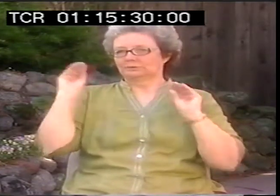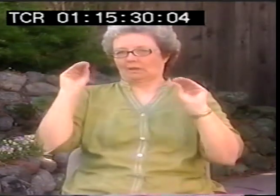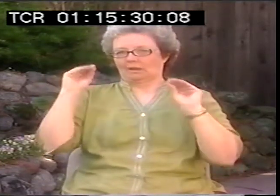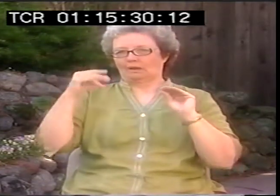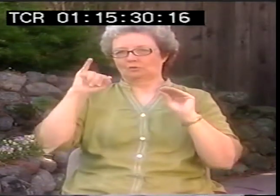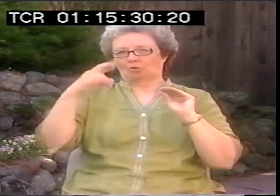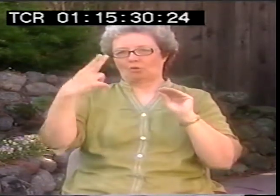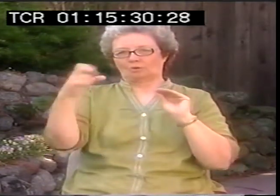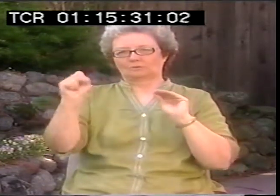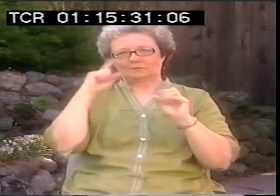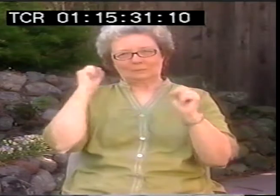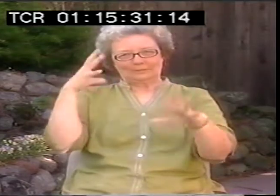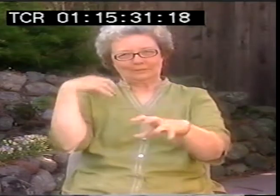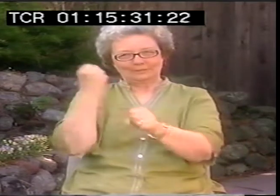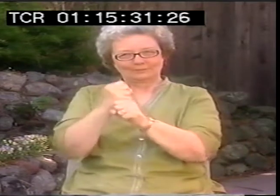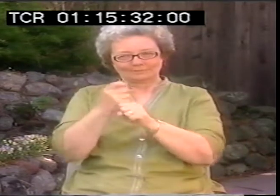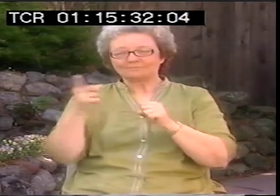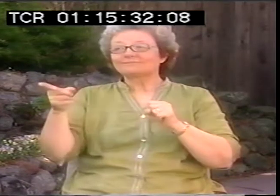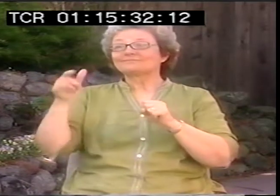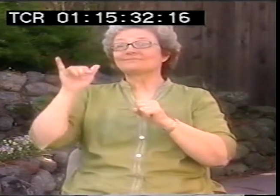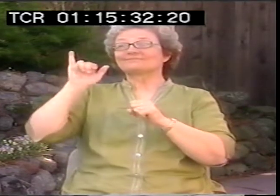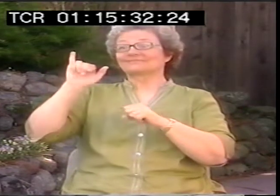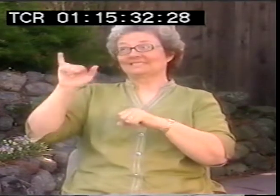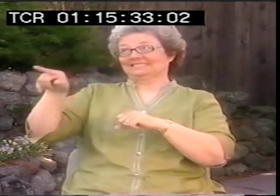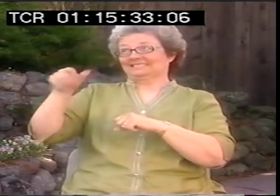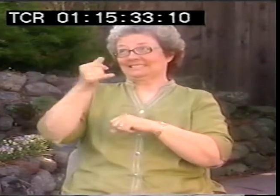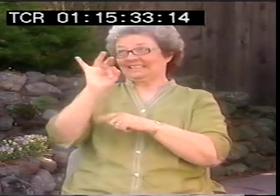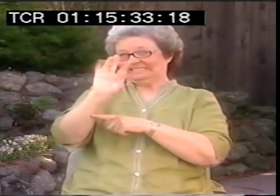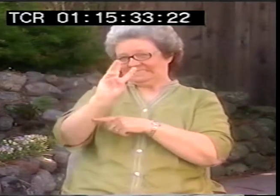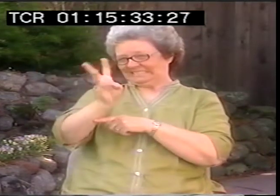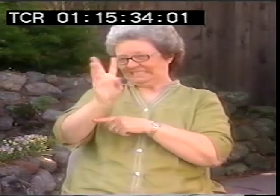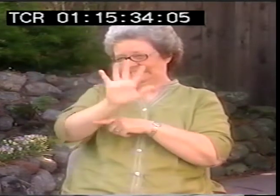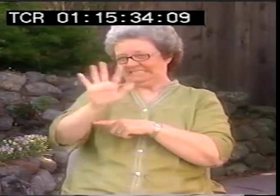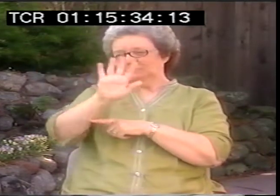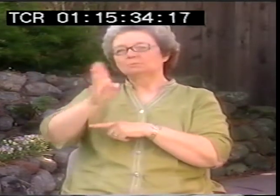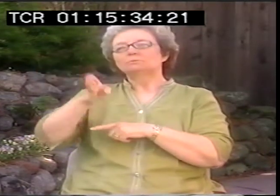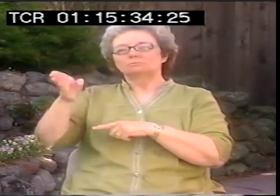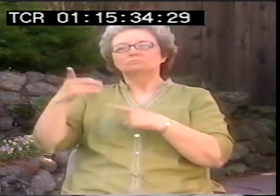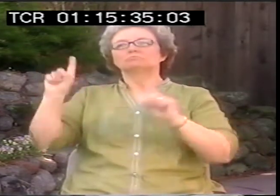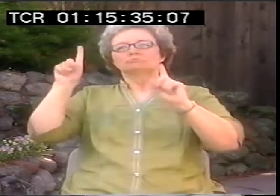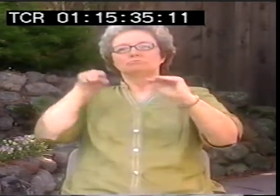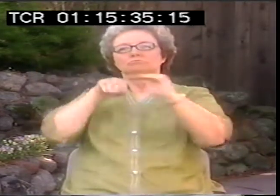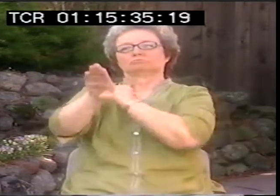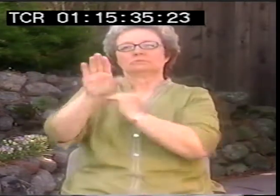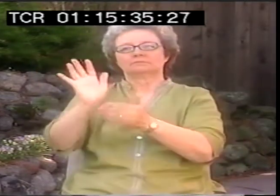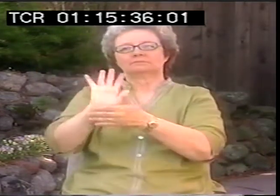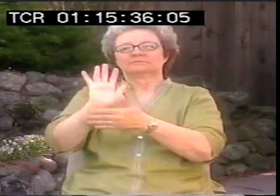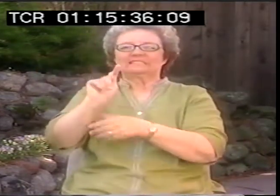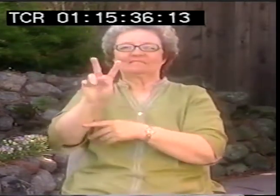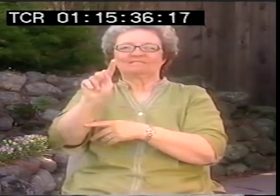At the time, he moved here, Bernard Bragg was also teaching at the school for the deaf, where he had been teaching for many years.